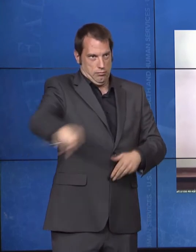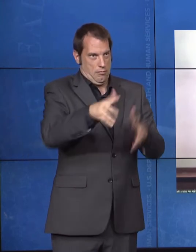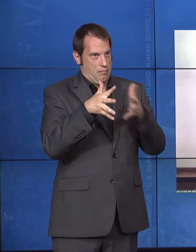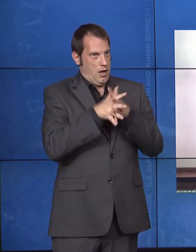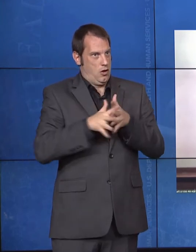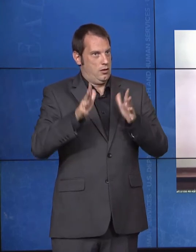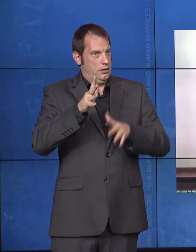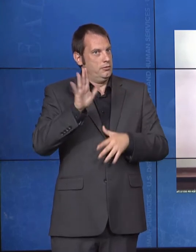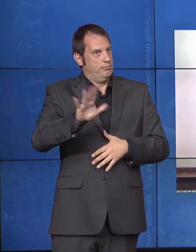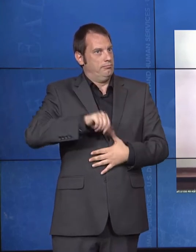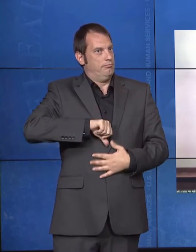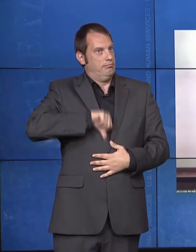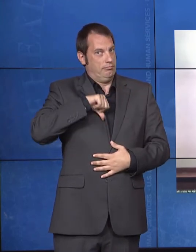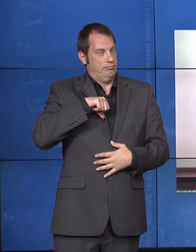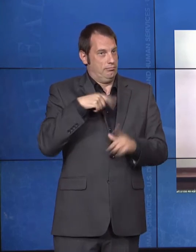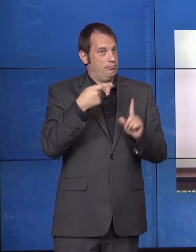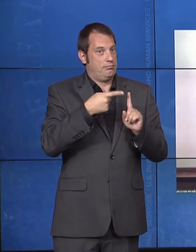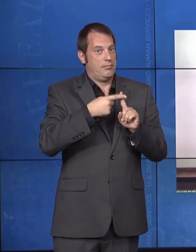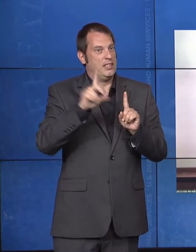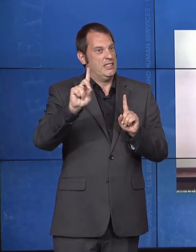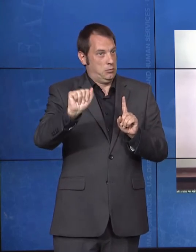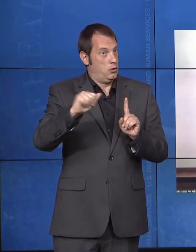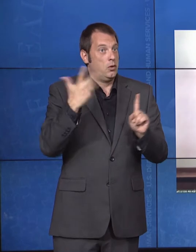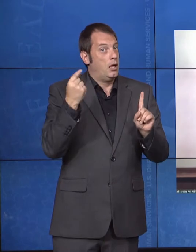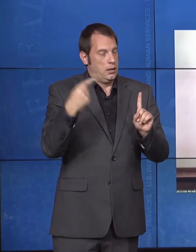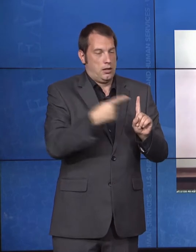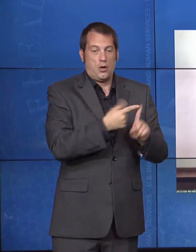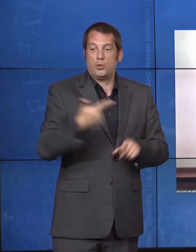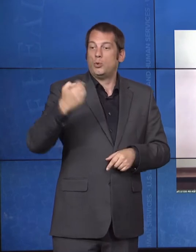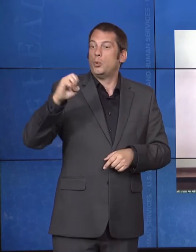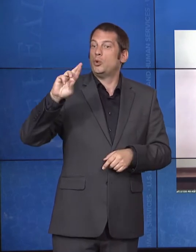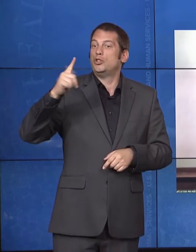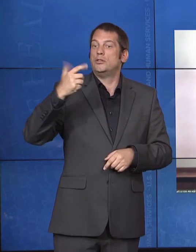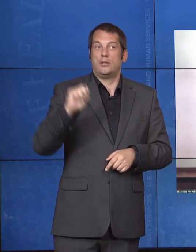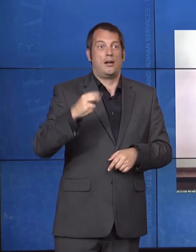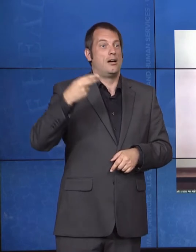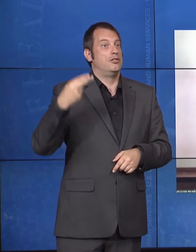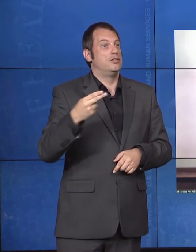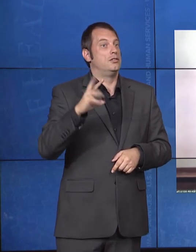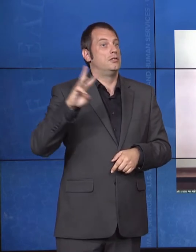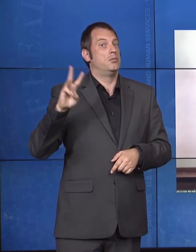in the law. Today, an entire generation of people with disabilities has grown up with